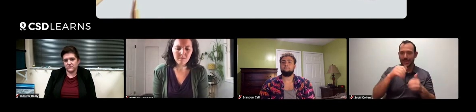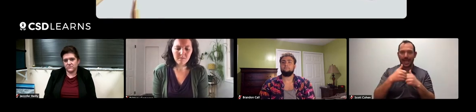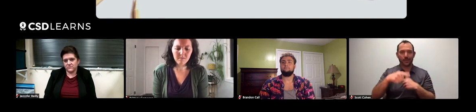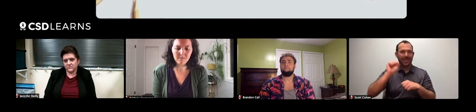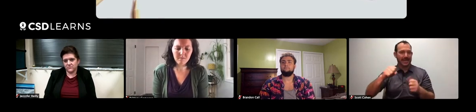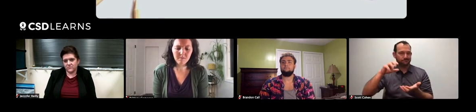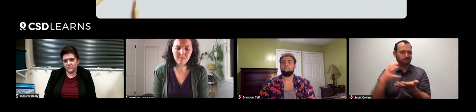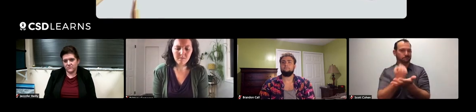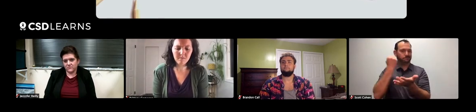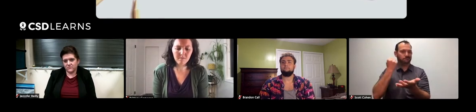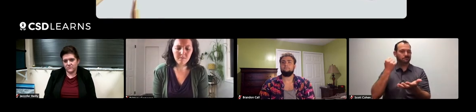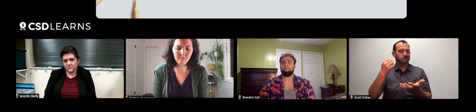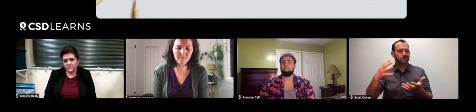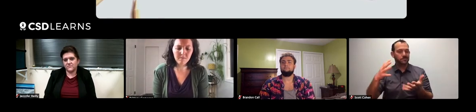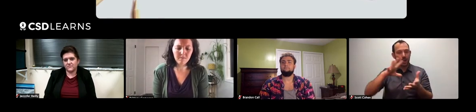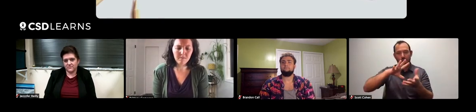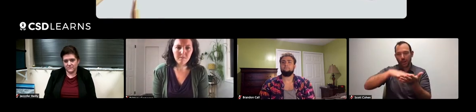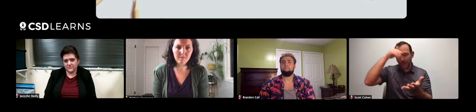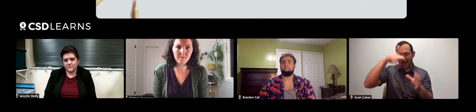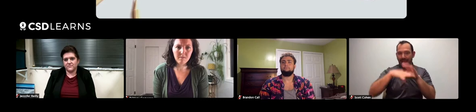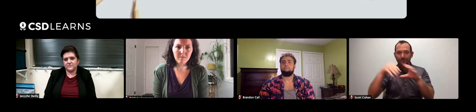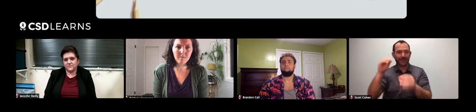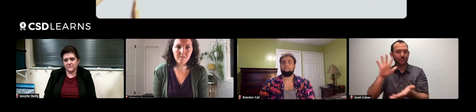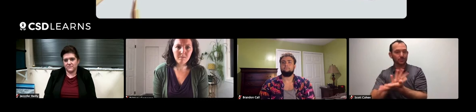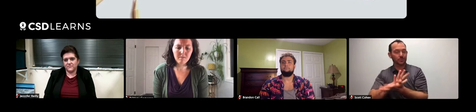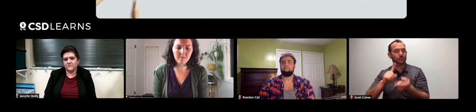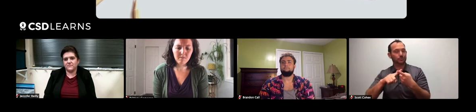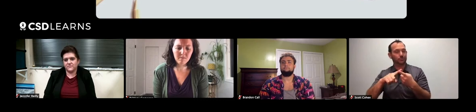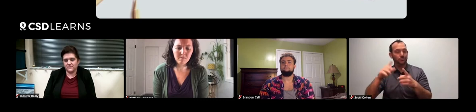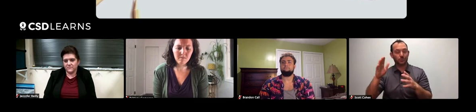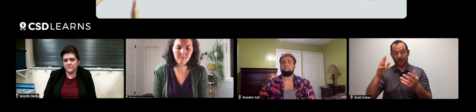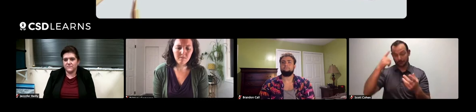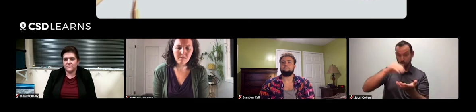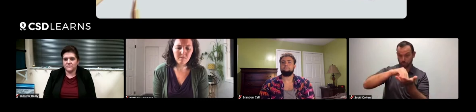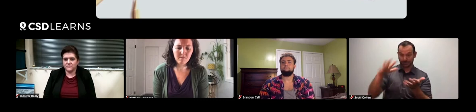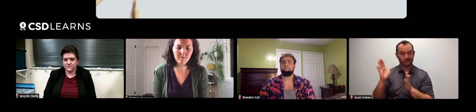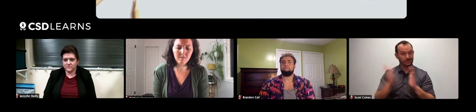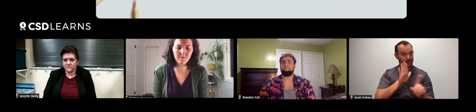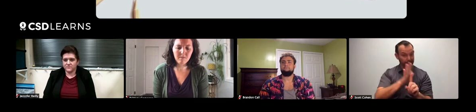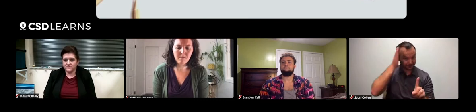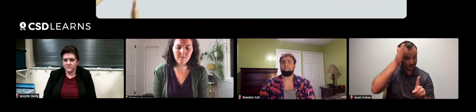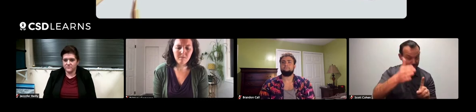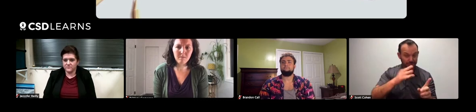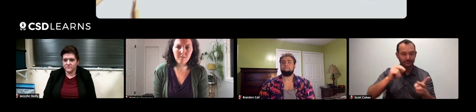on taking advantage of informal and non-formal STEM learning experiences to help students prepare for the future?